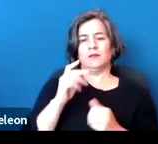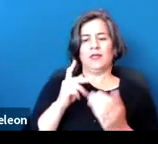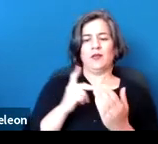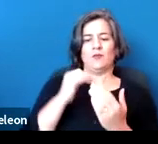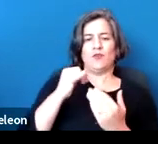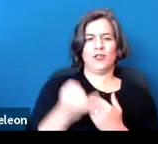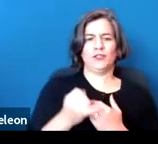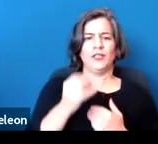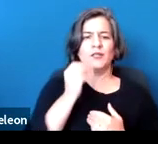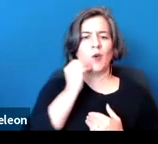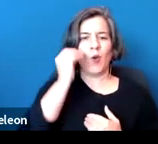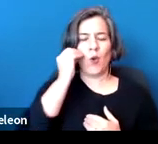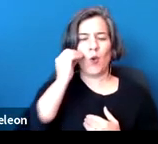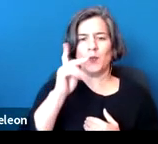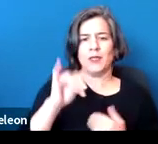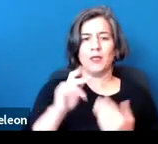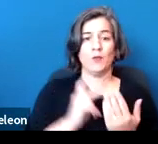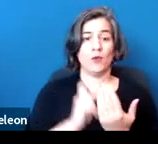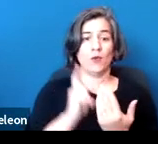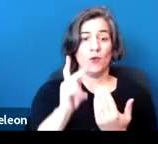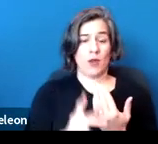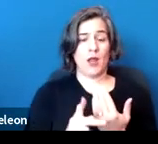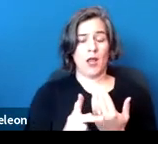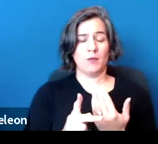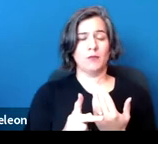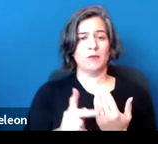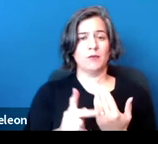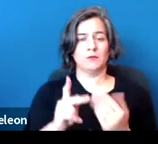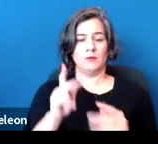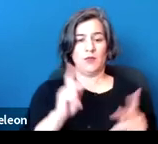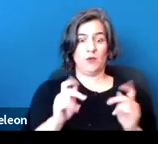to help ensure that people with disabilities utilizing hotels